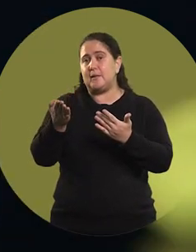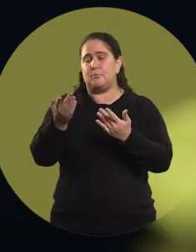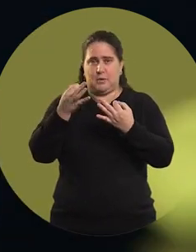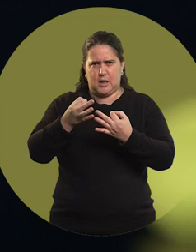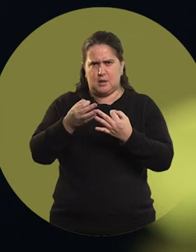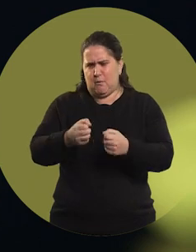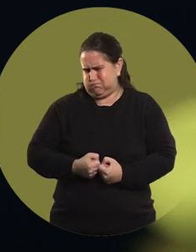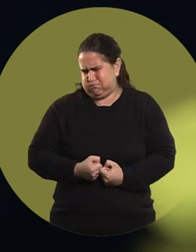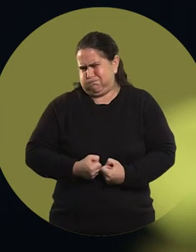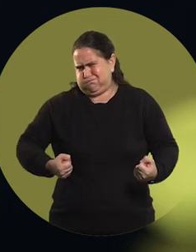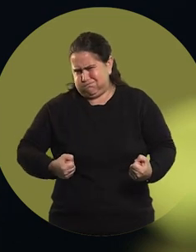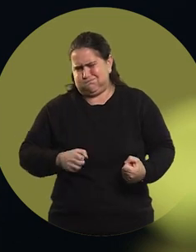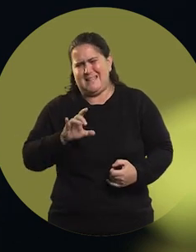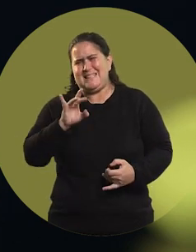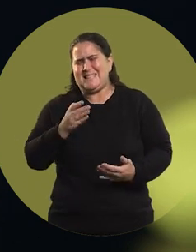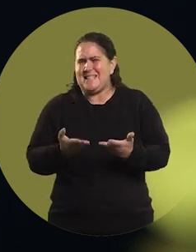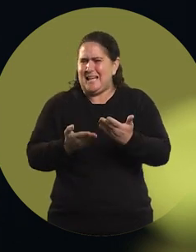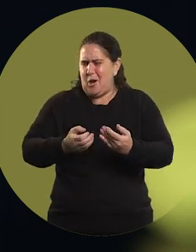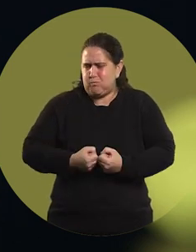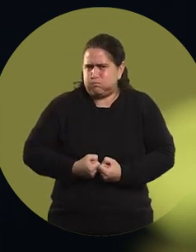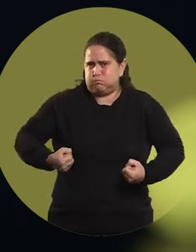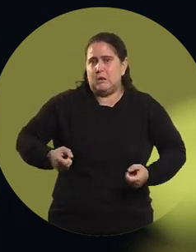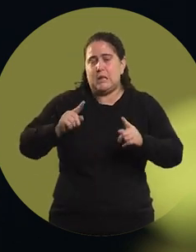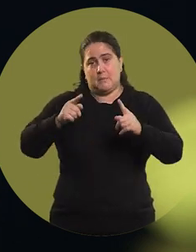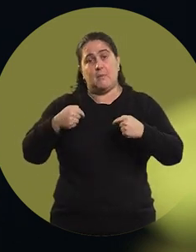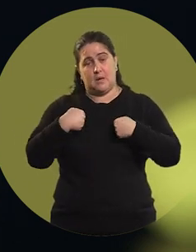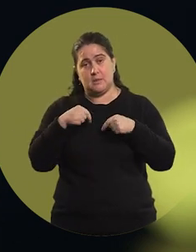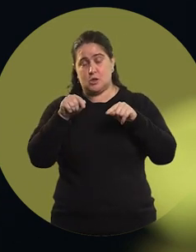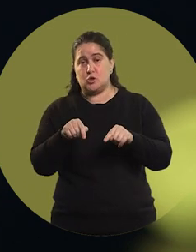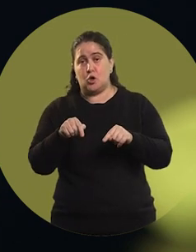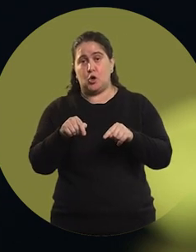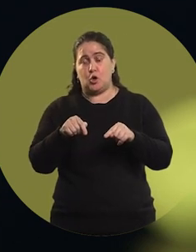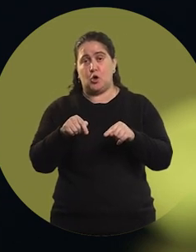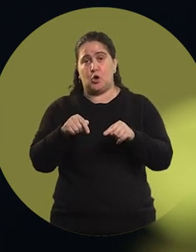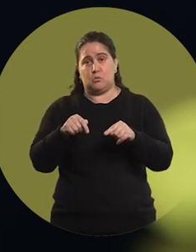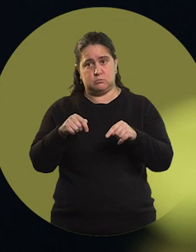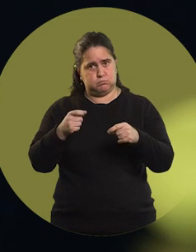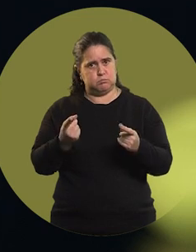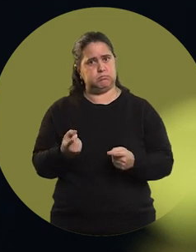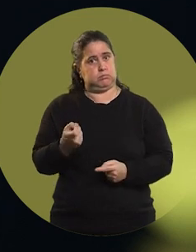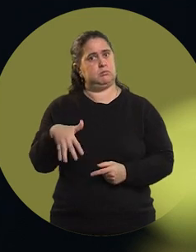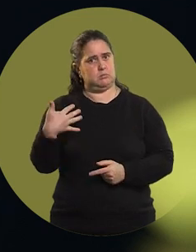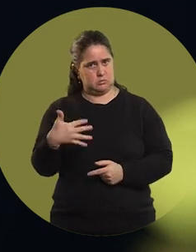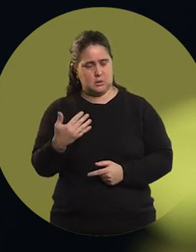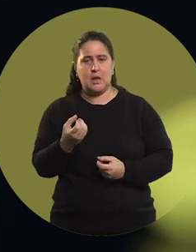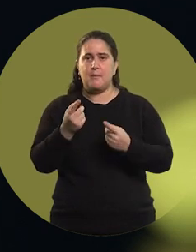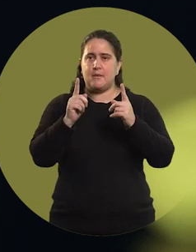I had gained about 15 kilos, which to me was also a difficult thing, because